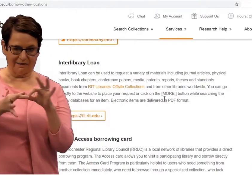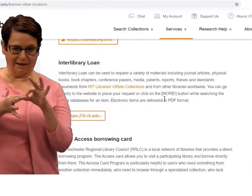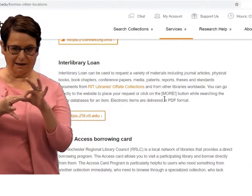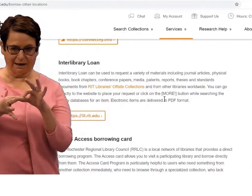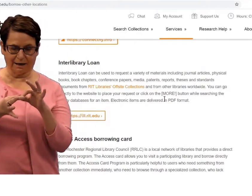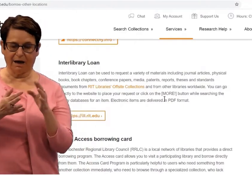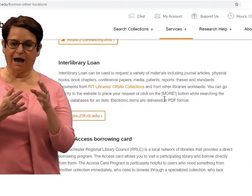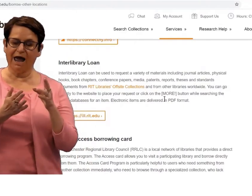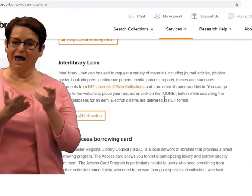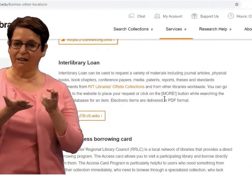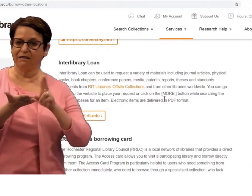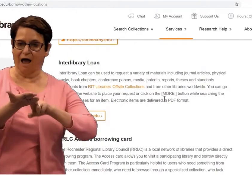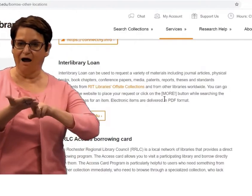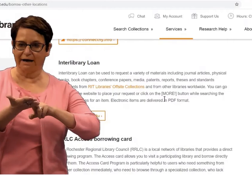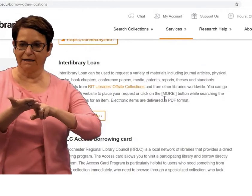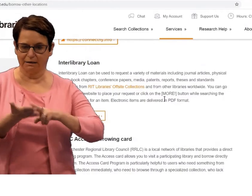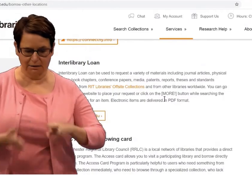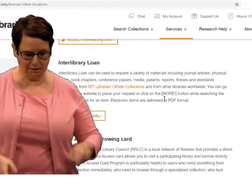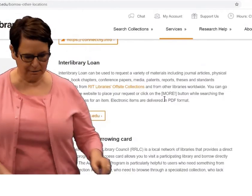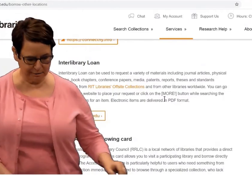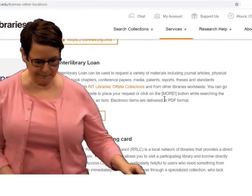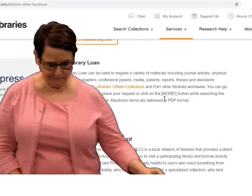I click on that link and sign in.